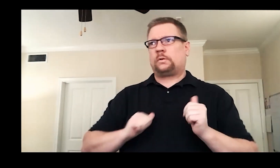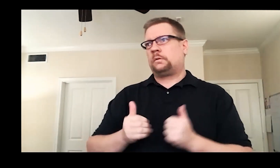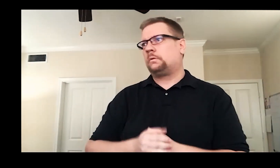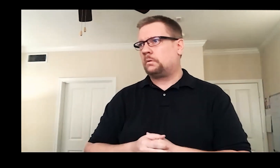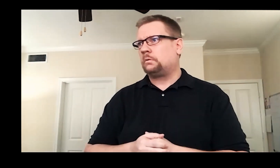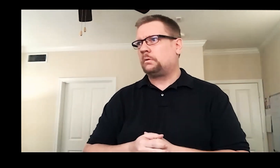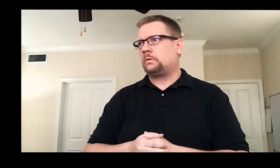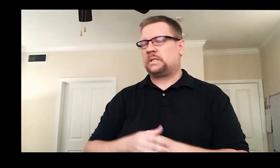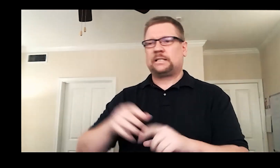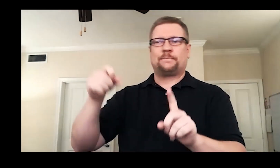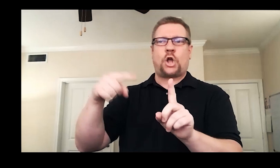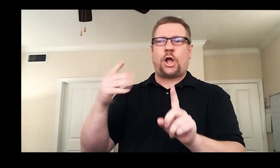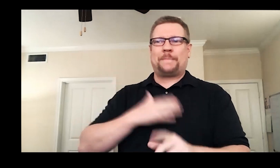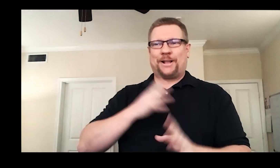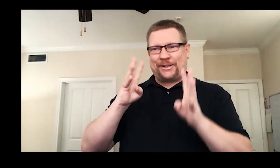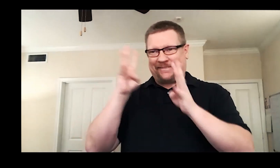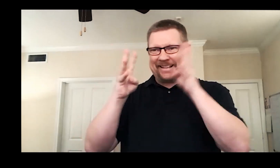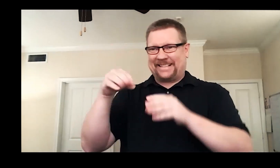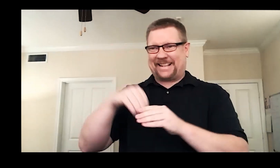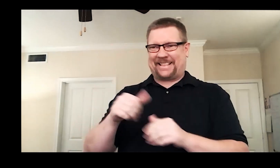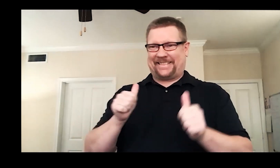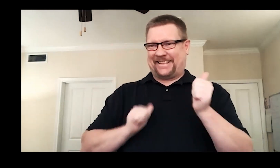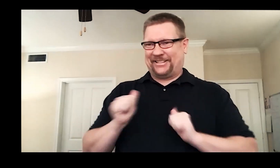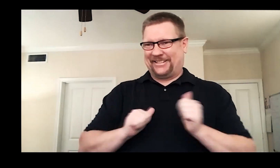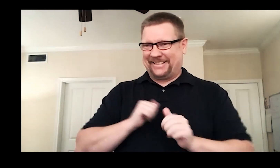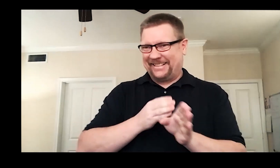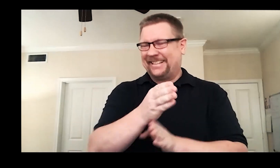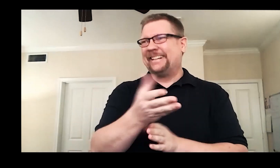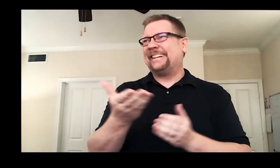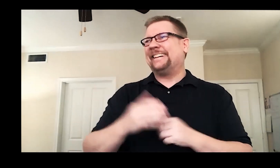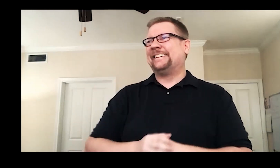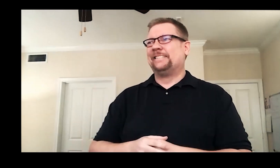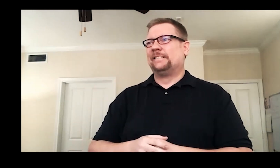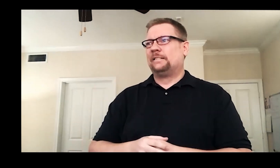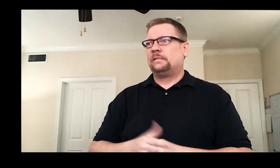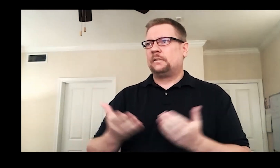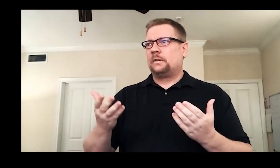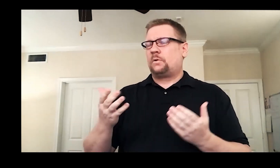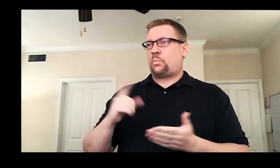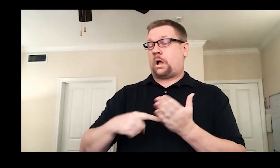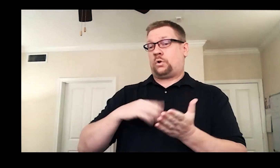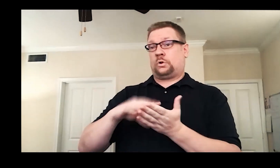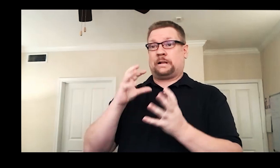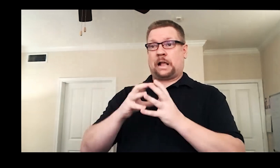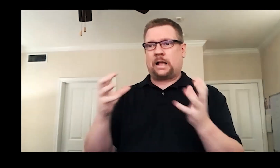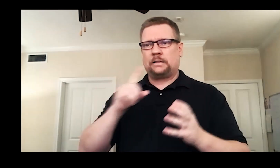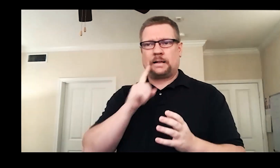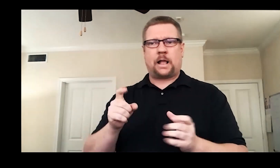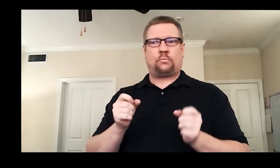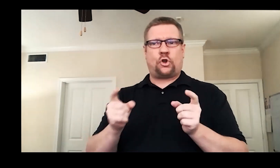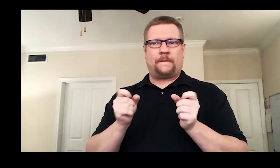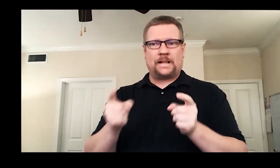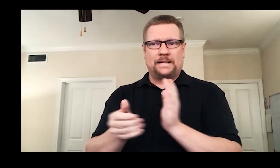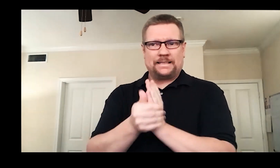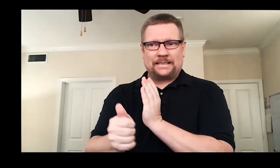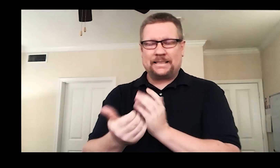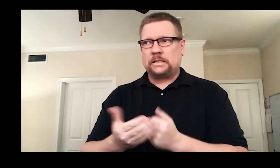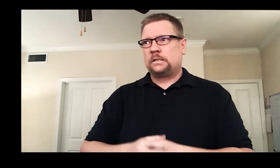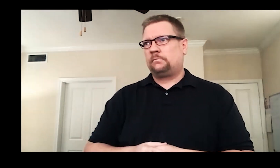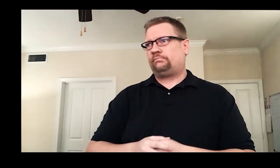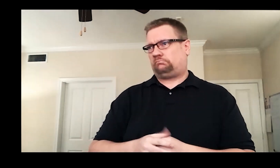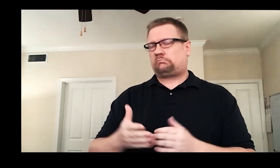and sparked my creativity in the field of theater. I learned things like improvisation,